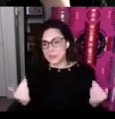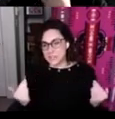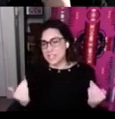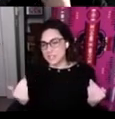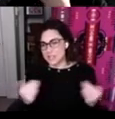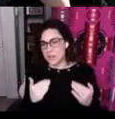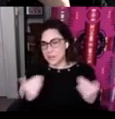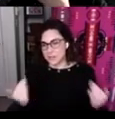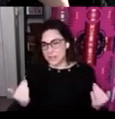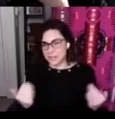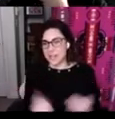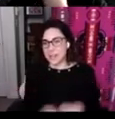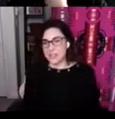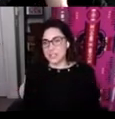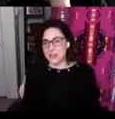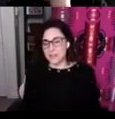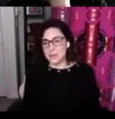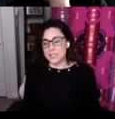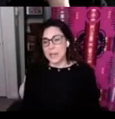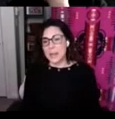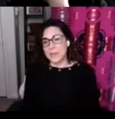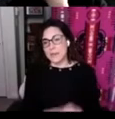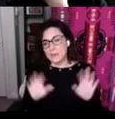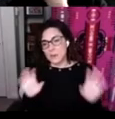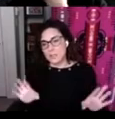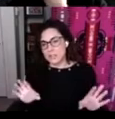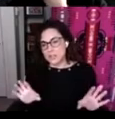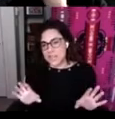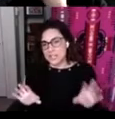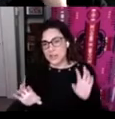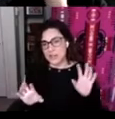Indigenous language learning like I just talked about but if you focus your attention on the